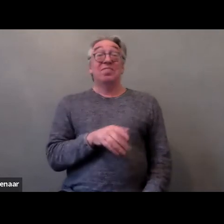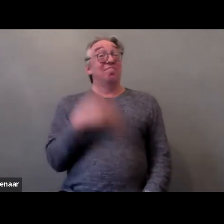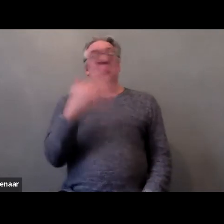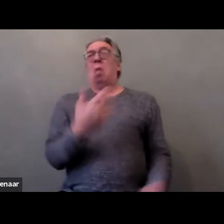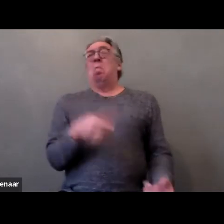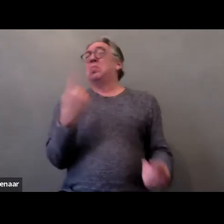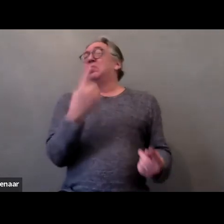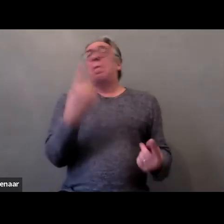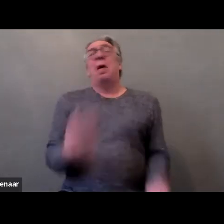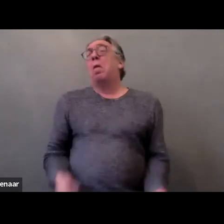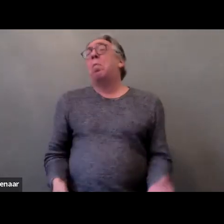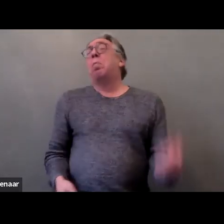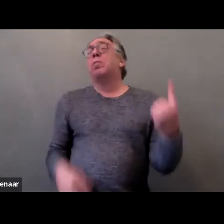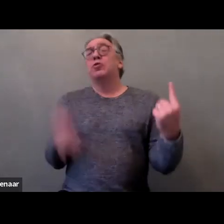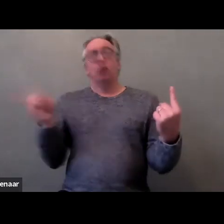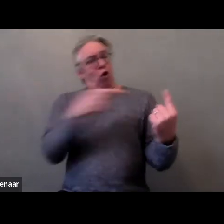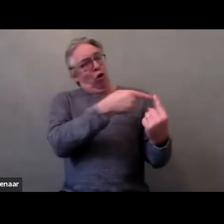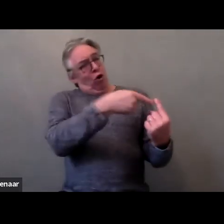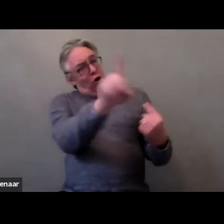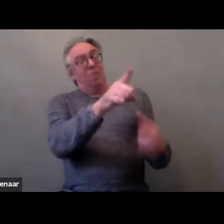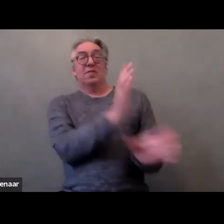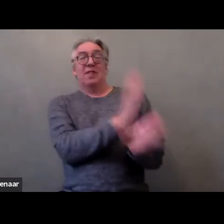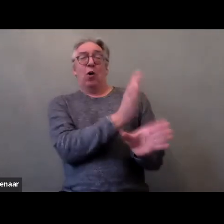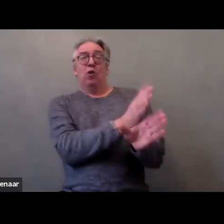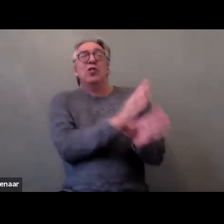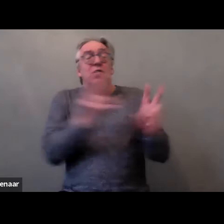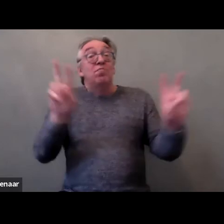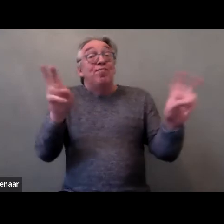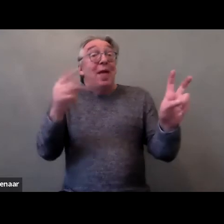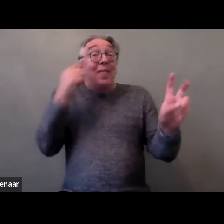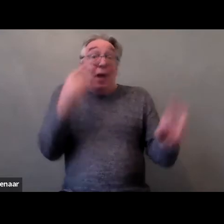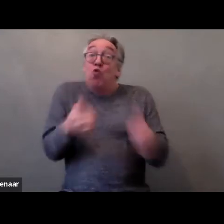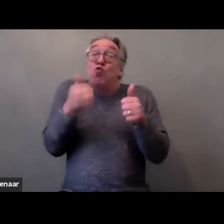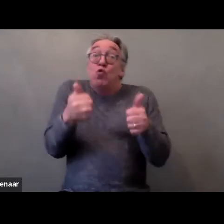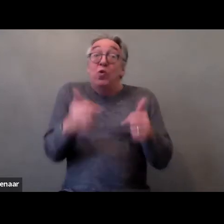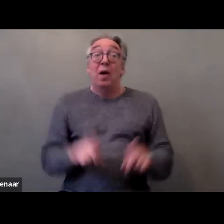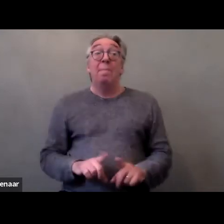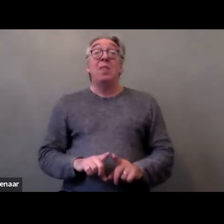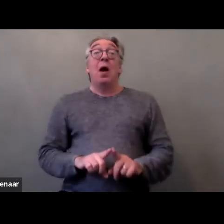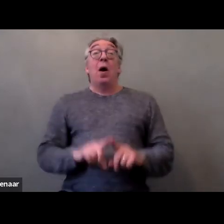it was the right thing to do, because of all the threats earlier on,